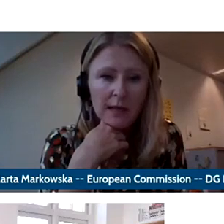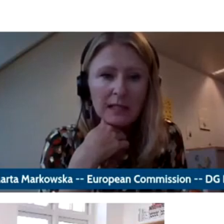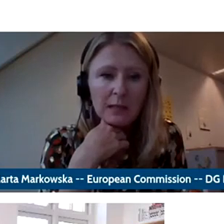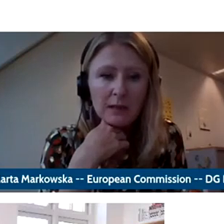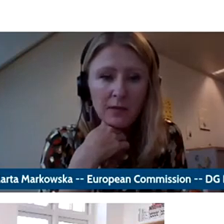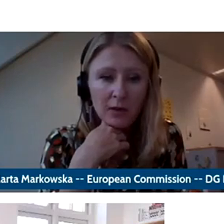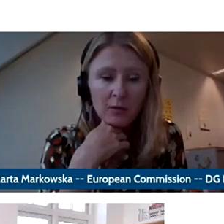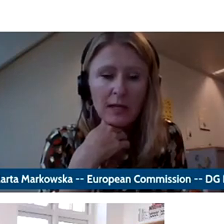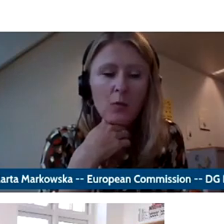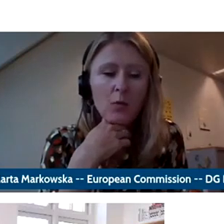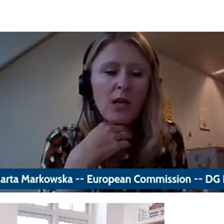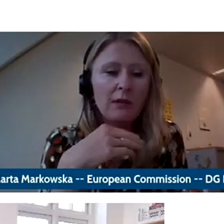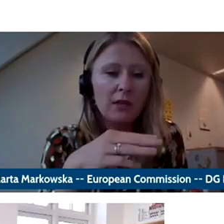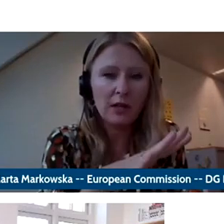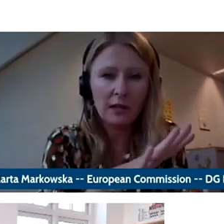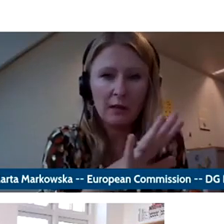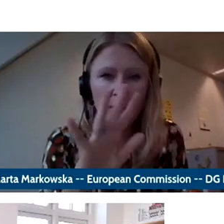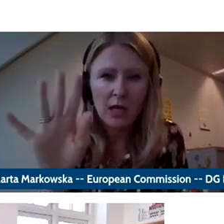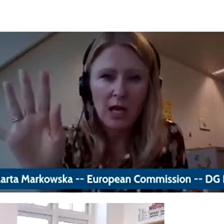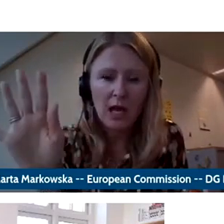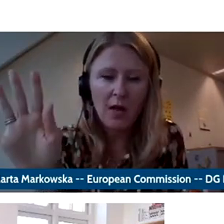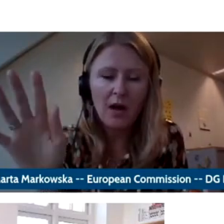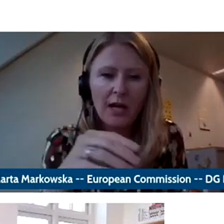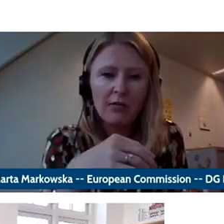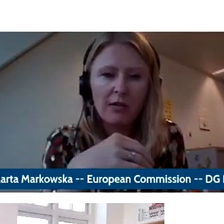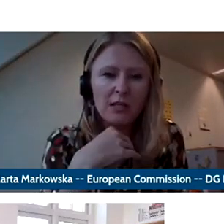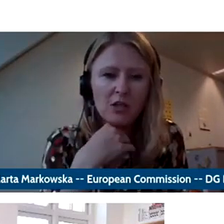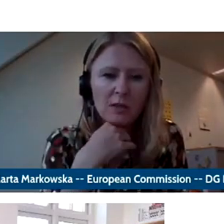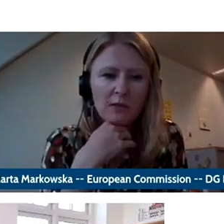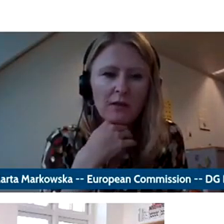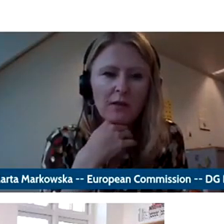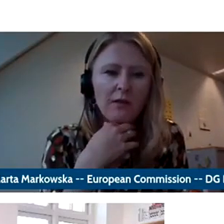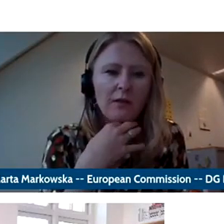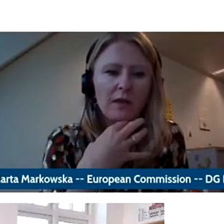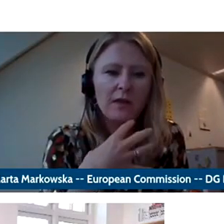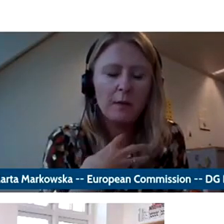basic contingent digital skills, that speaks volumes we are not even talk about